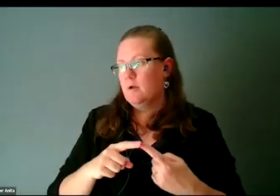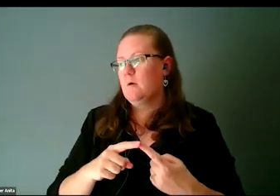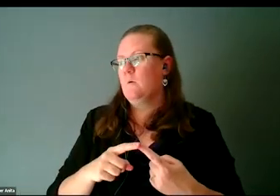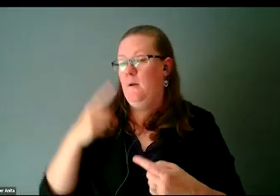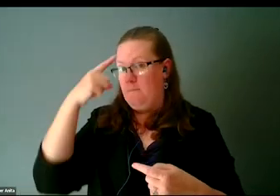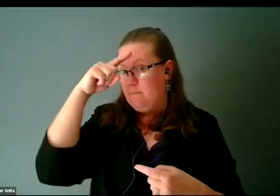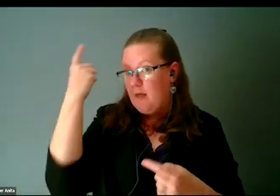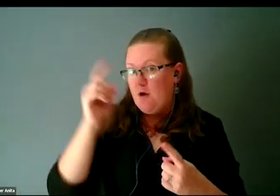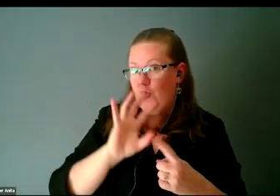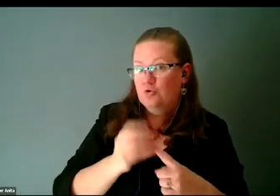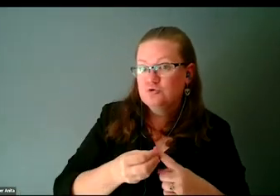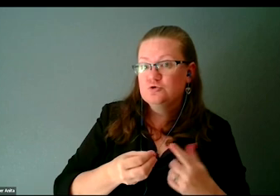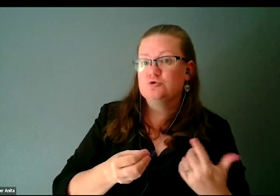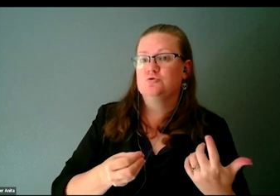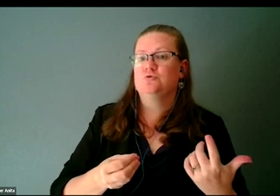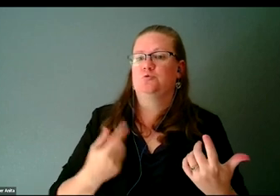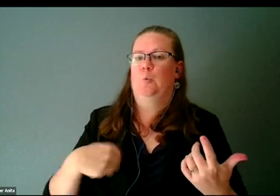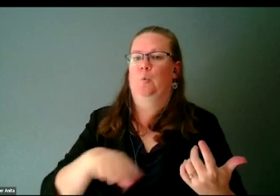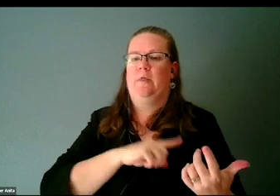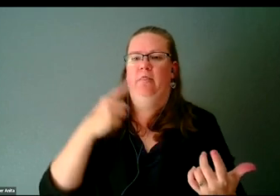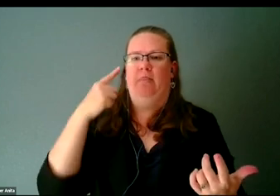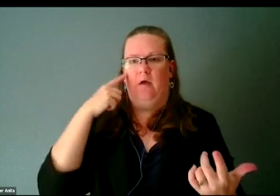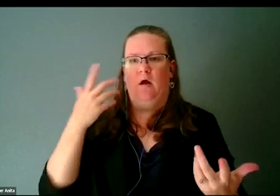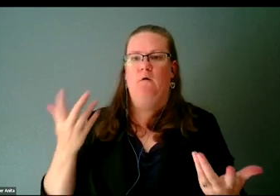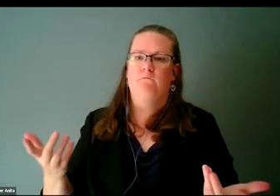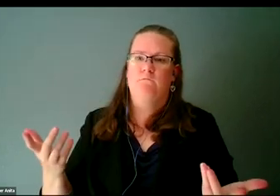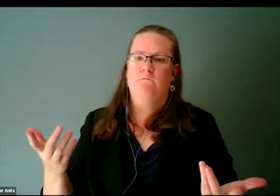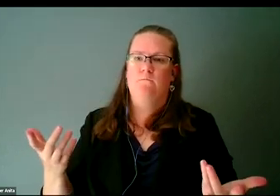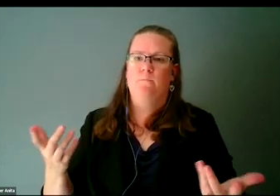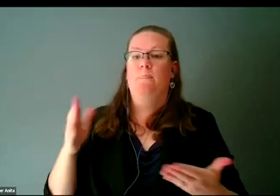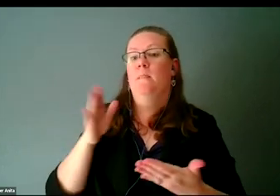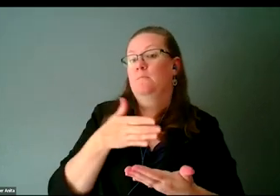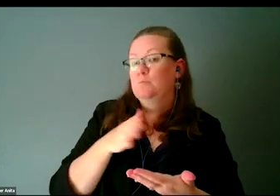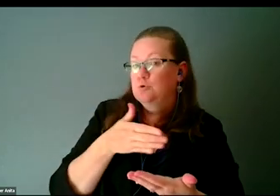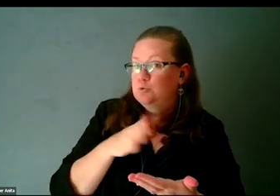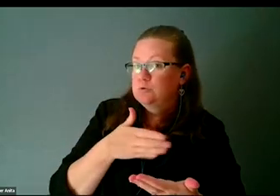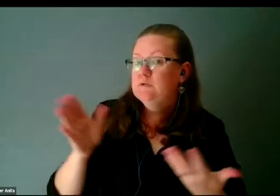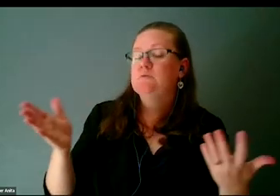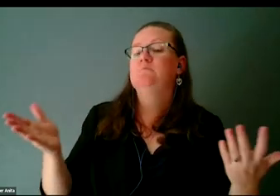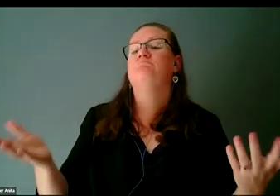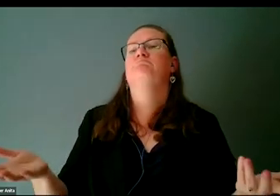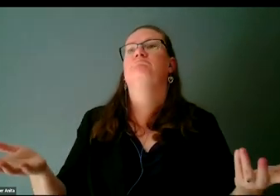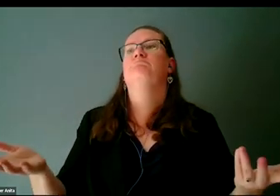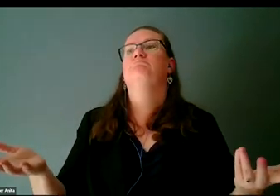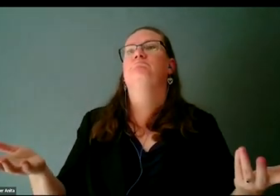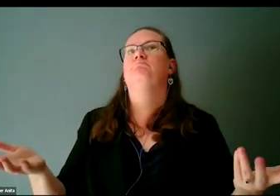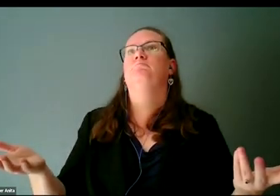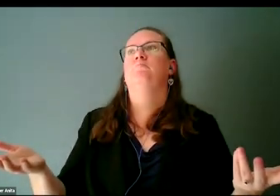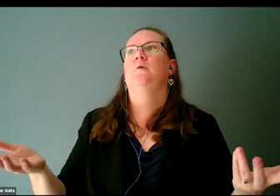we think of the music, we think of the fashion,